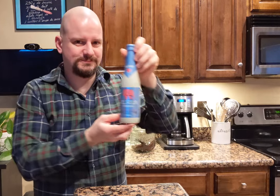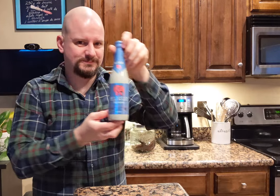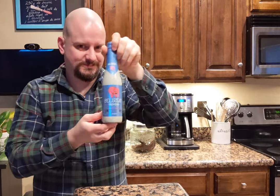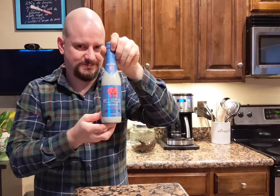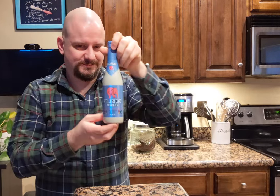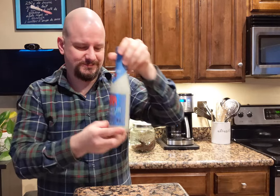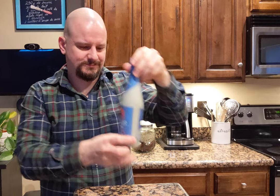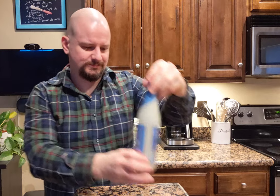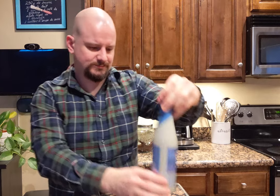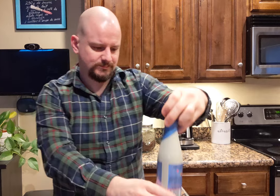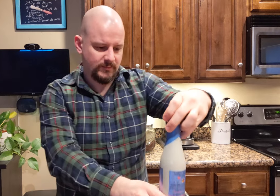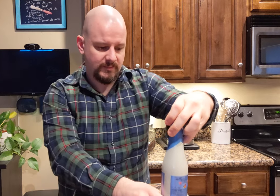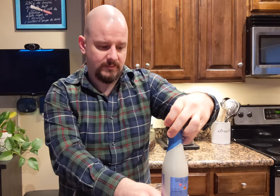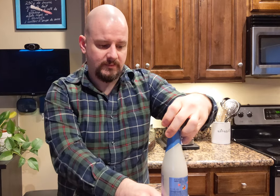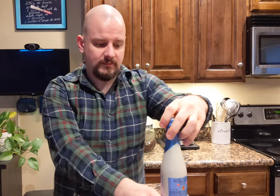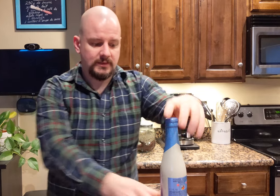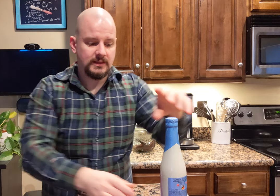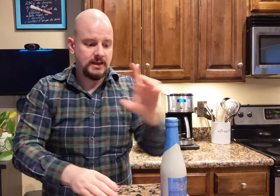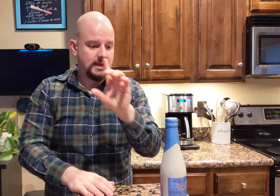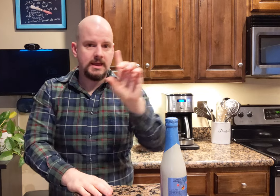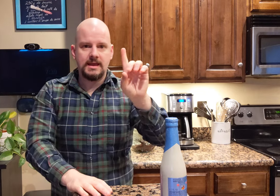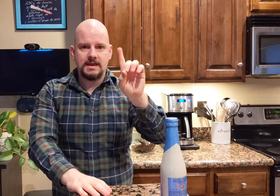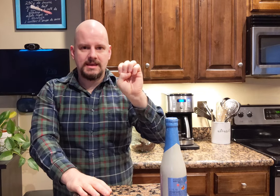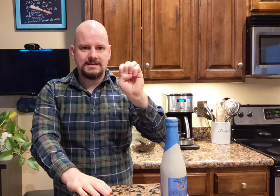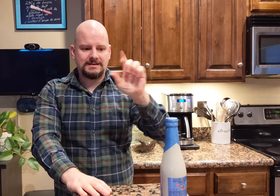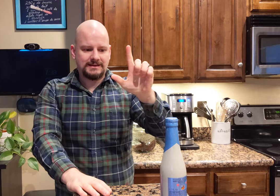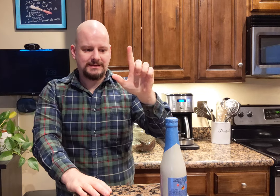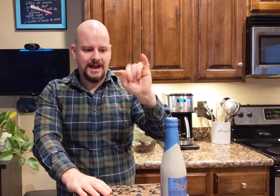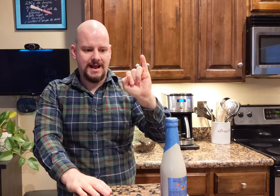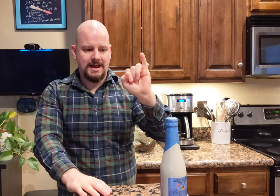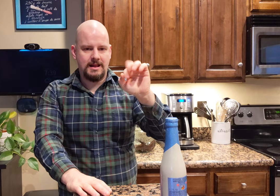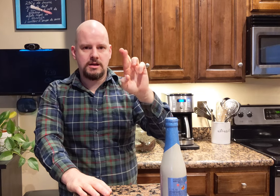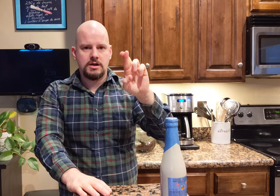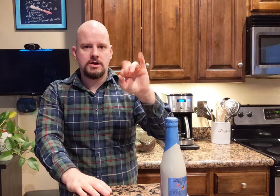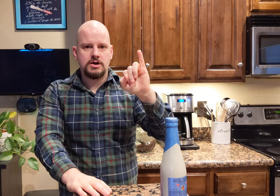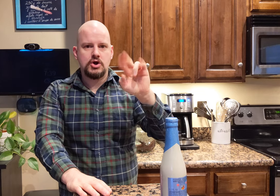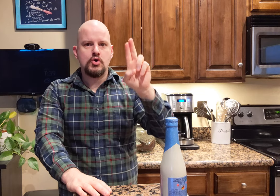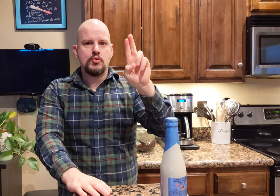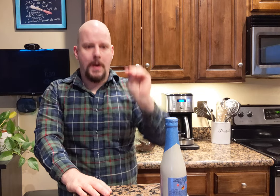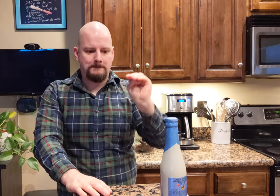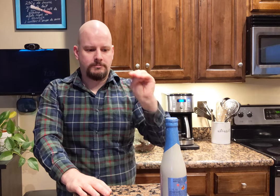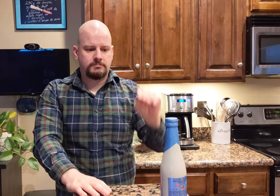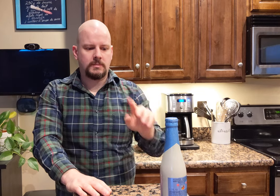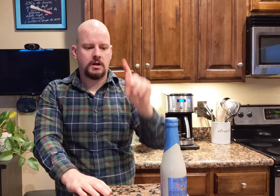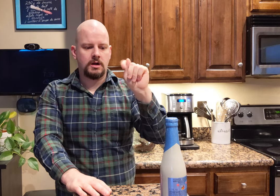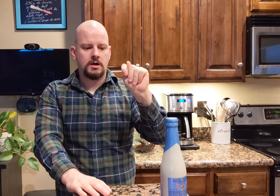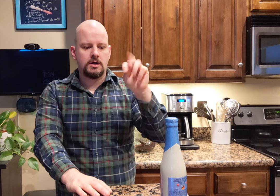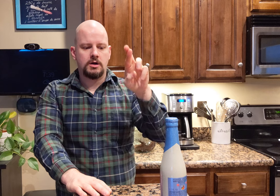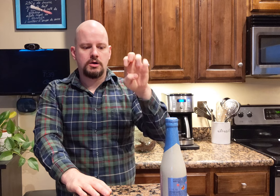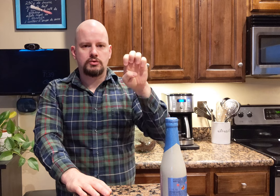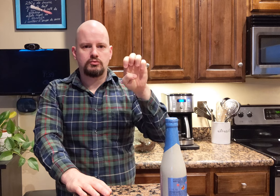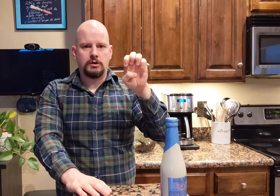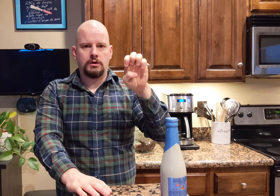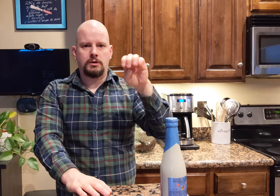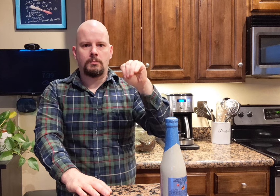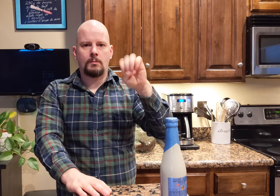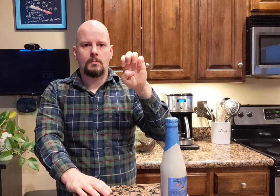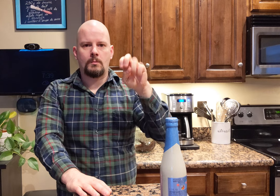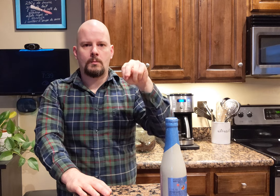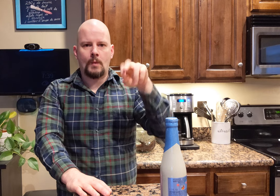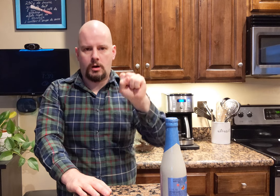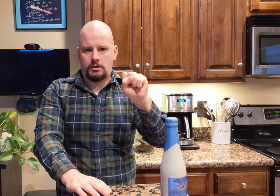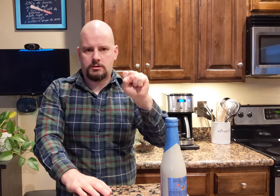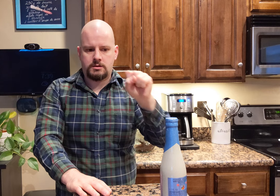Delirium Tremens.